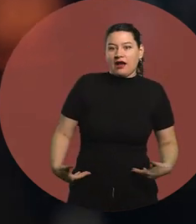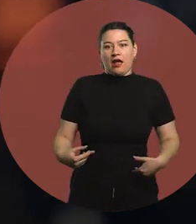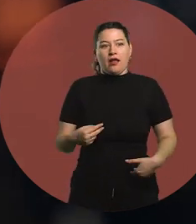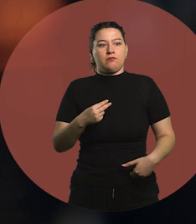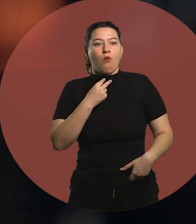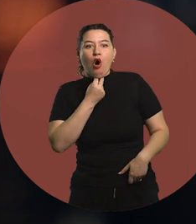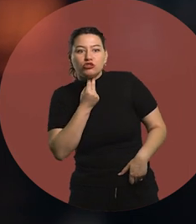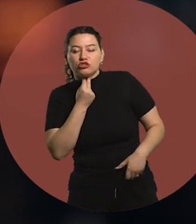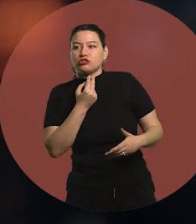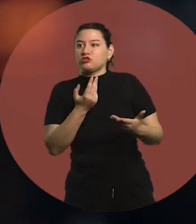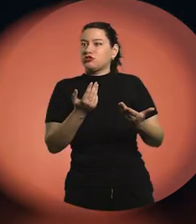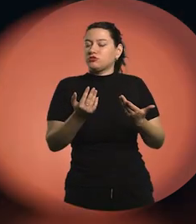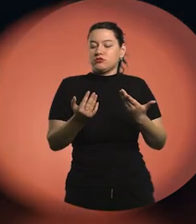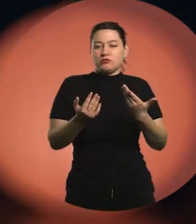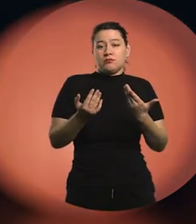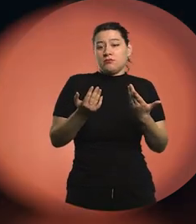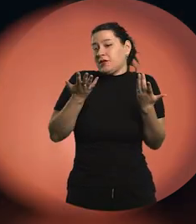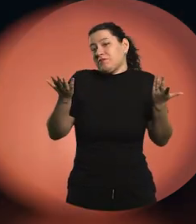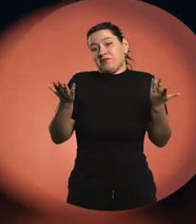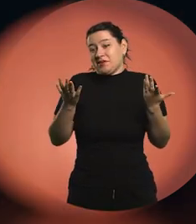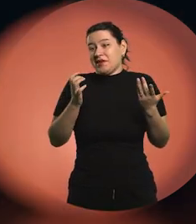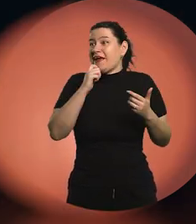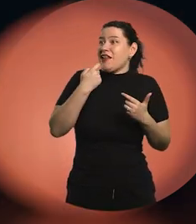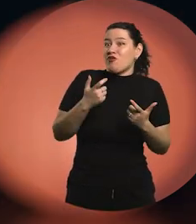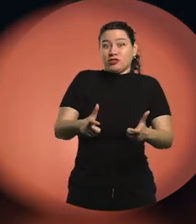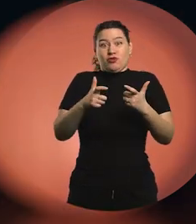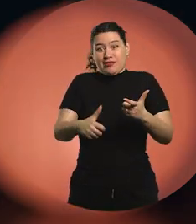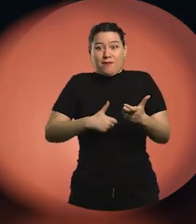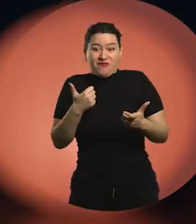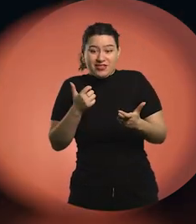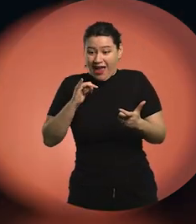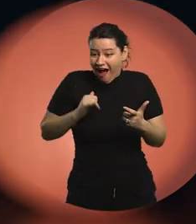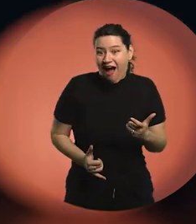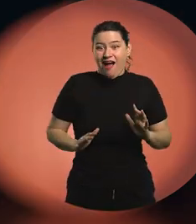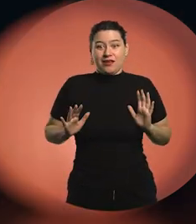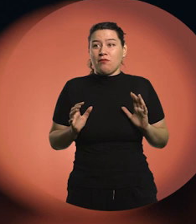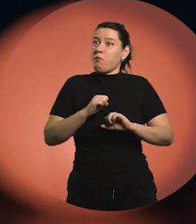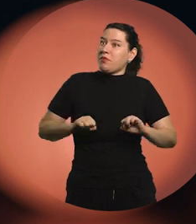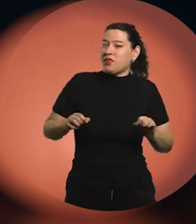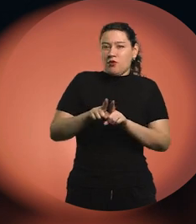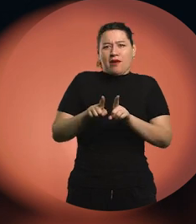How nice to have a voice, to be able to see, right?